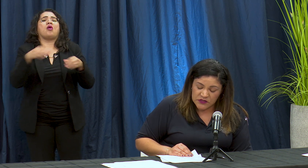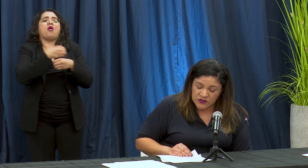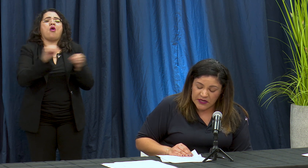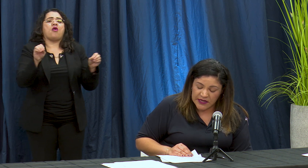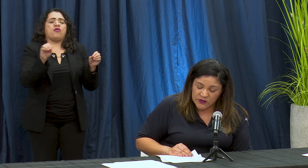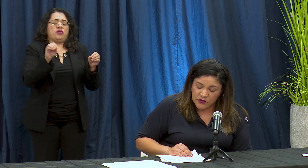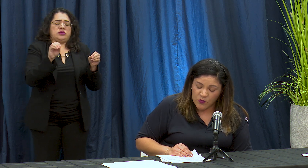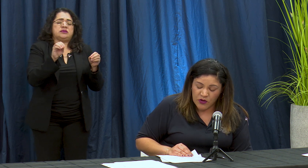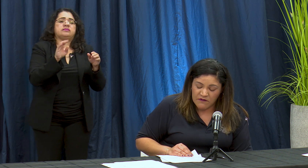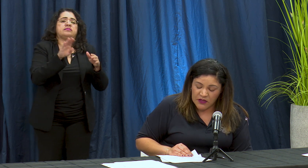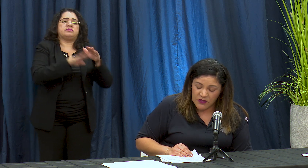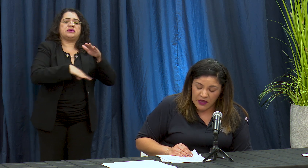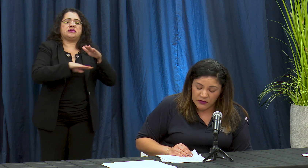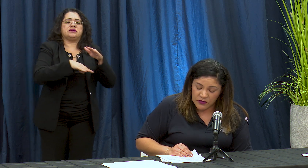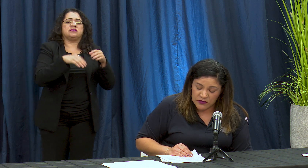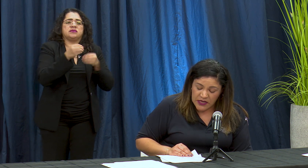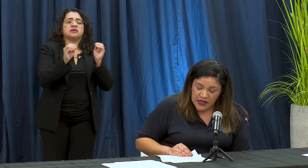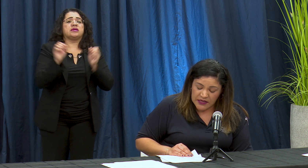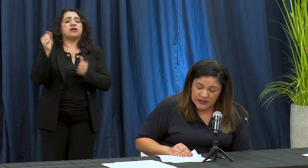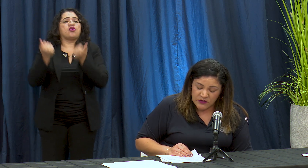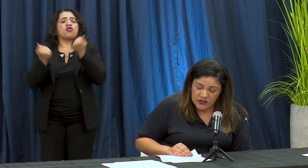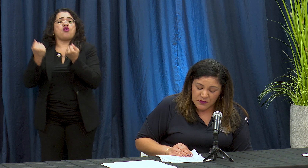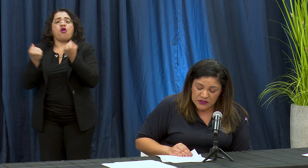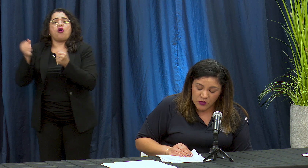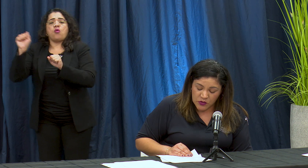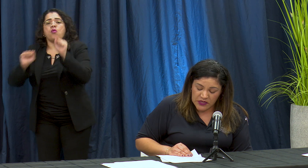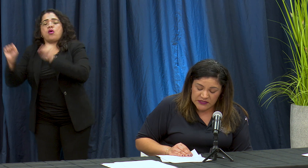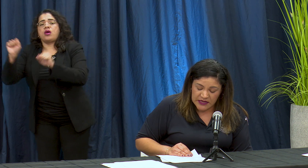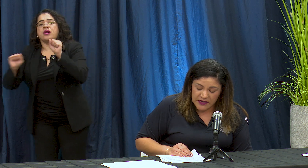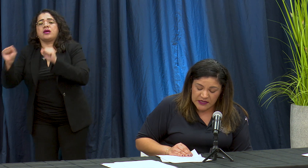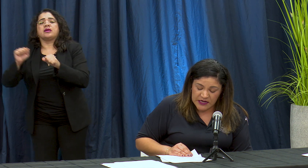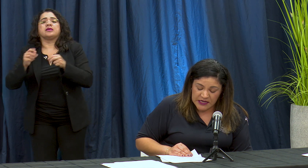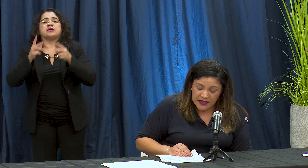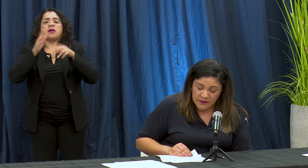select o's como la Vado de autos a ce o--'s and mascota is a hardened area